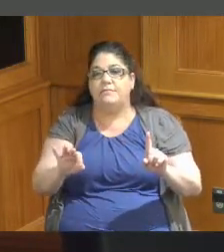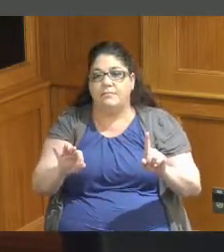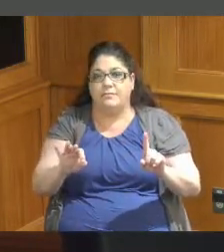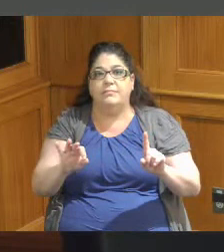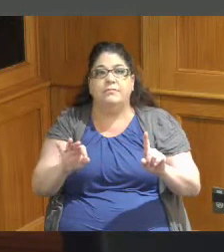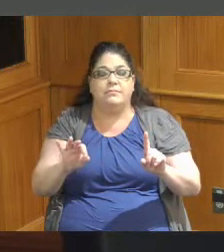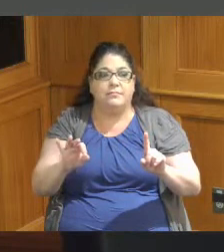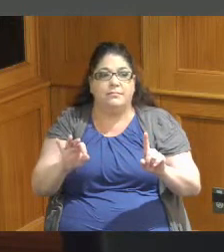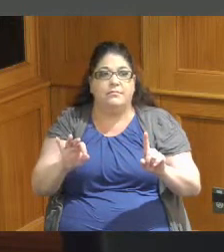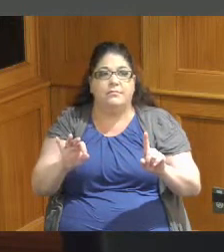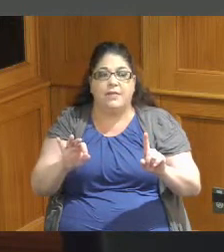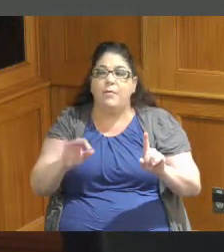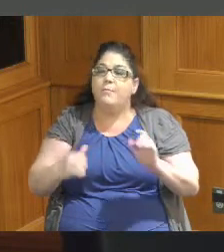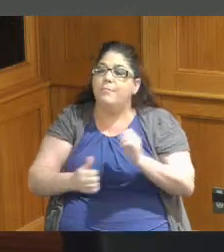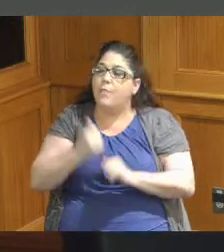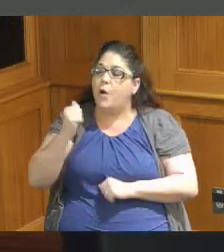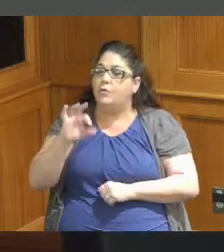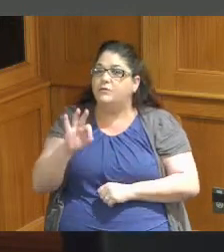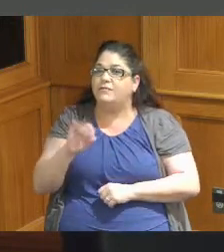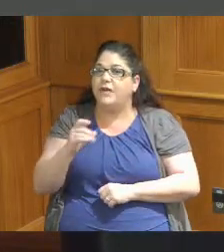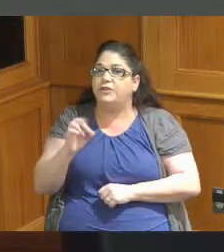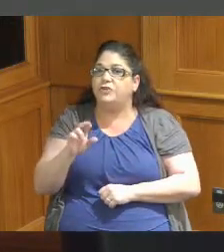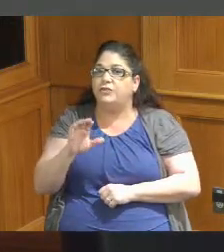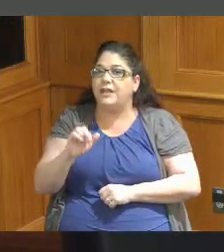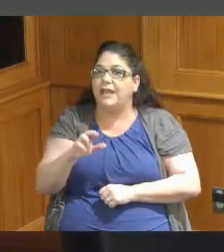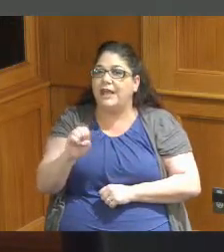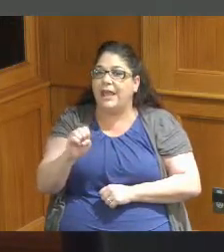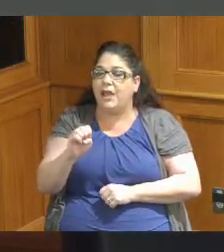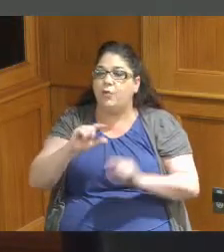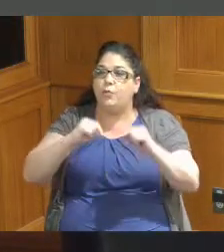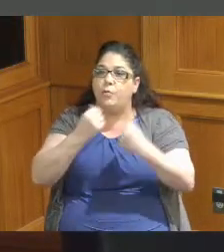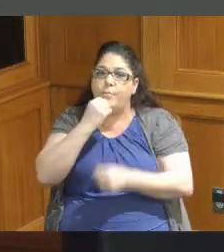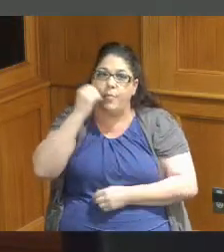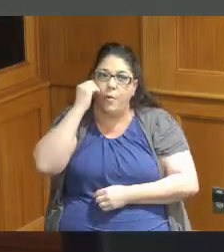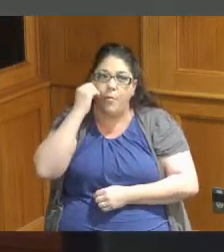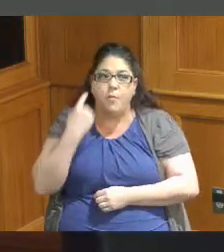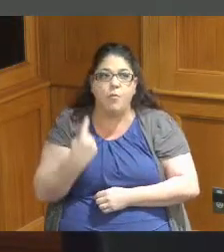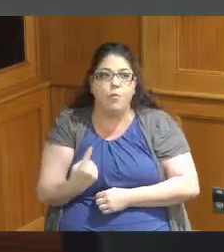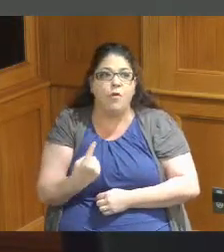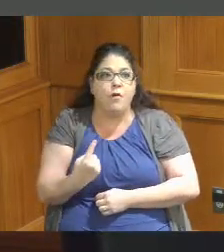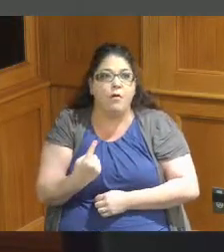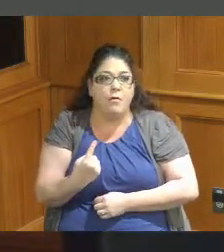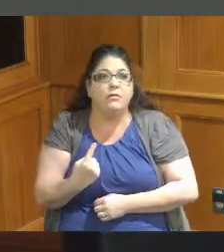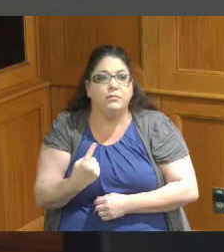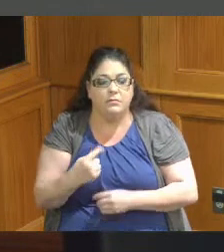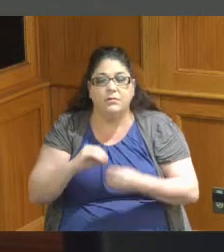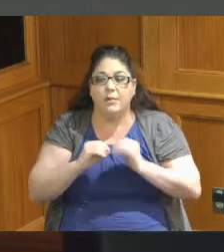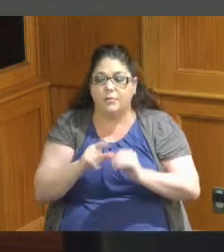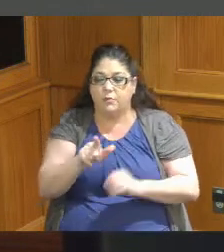these are for foster care and group home contracts there is one on here item number 28 which relates